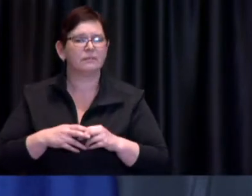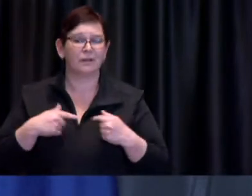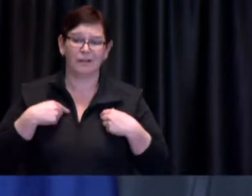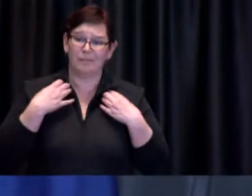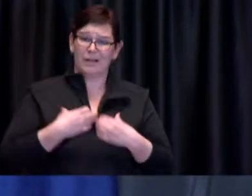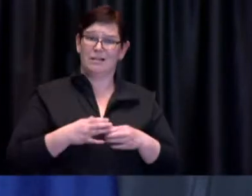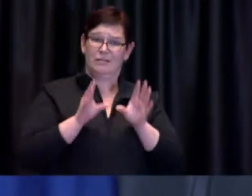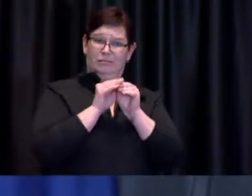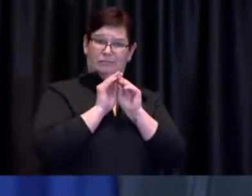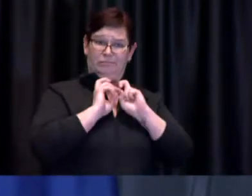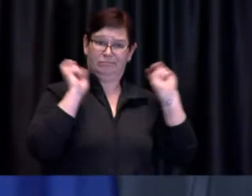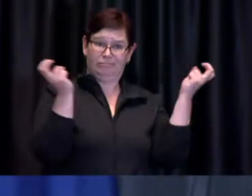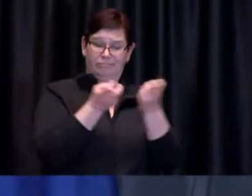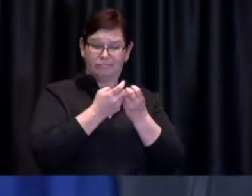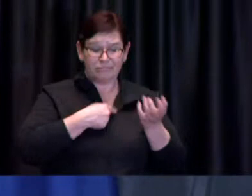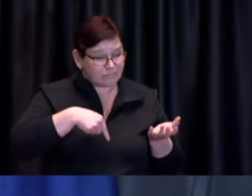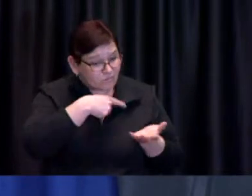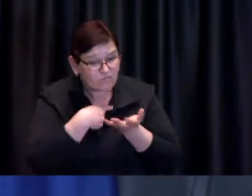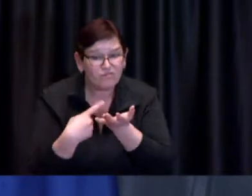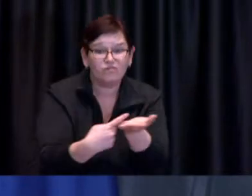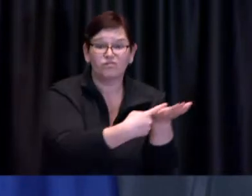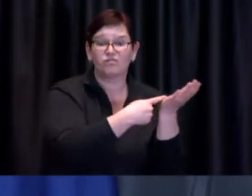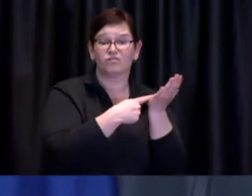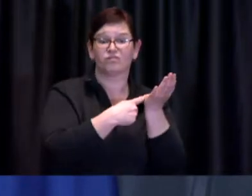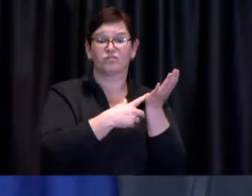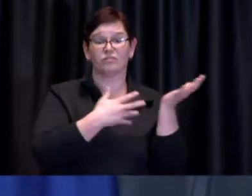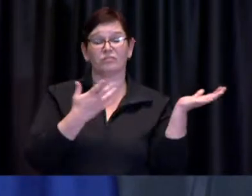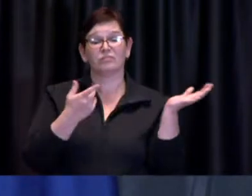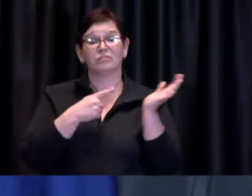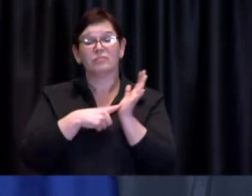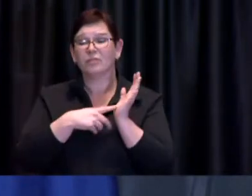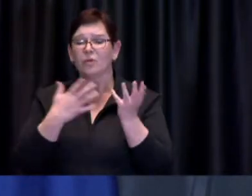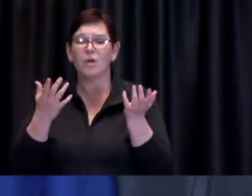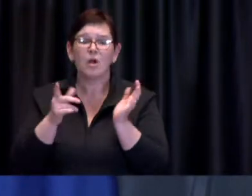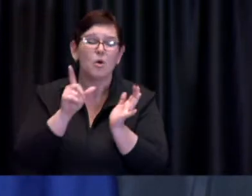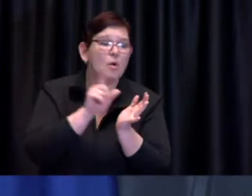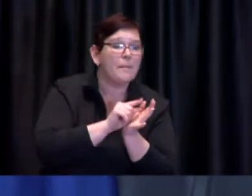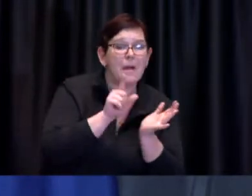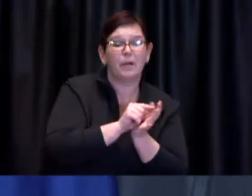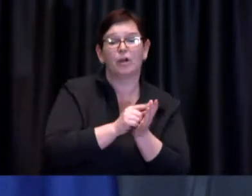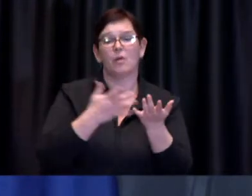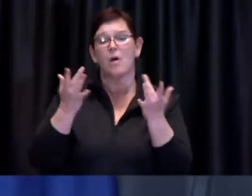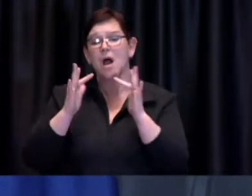ads whether it appears online or appears in a newspaper that says if you are this old and you have this characteristic